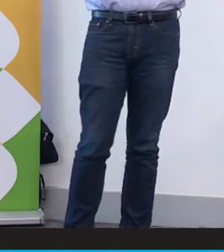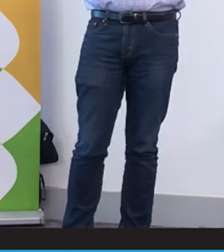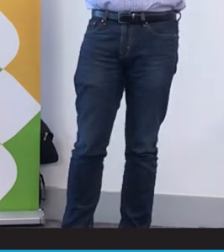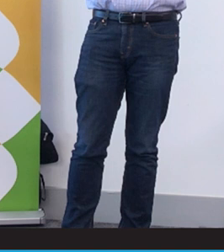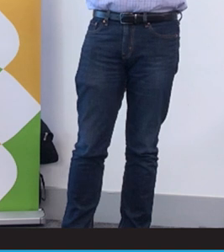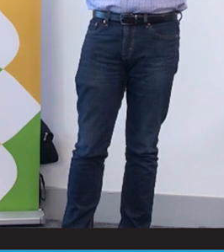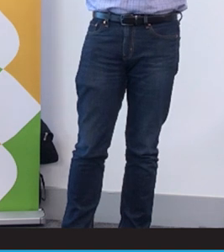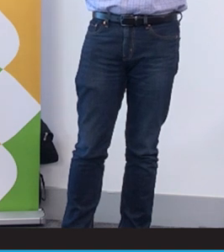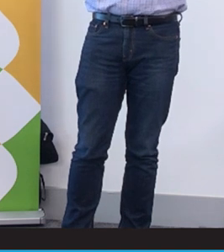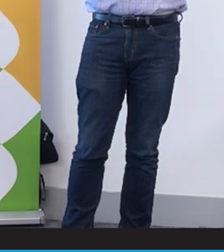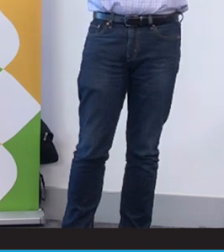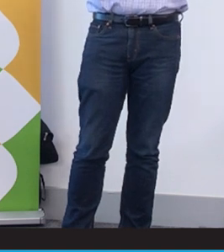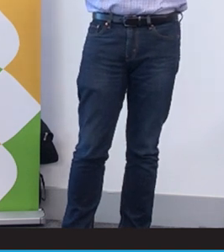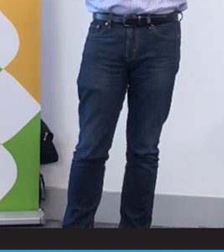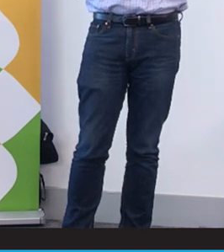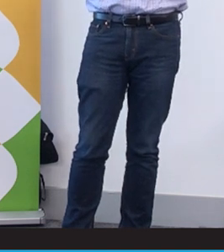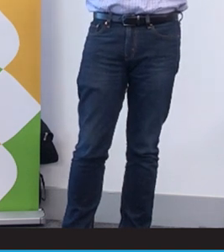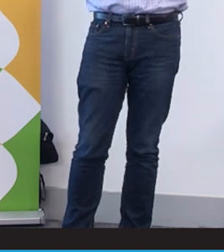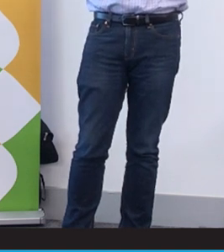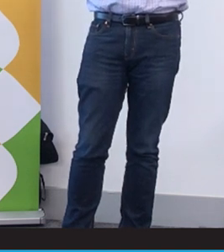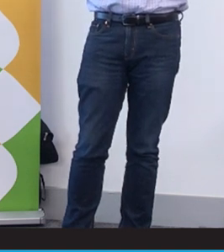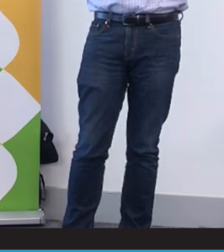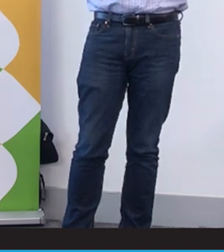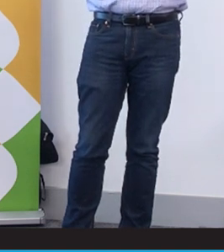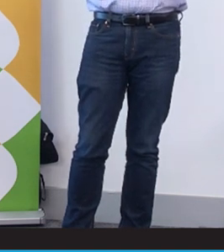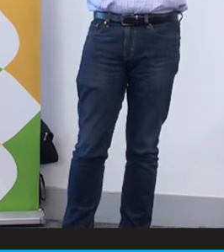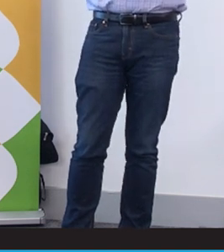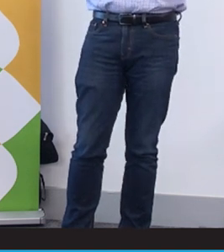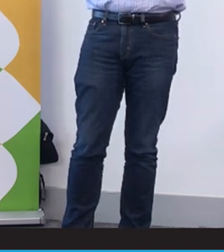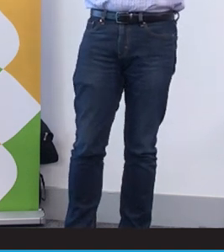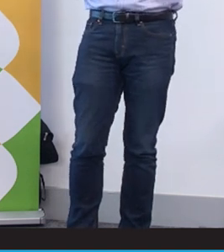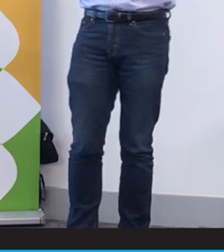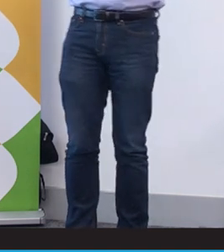are on our website and I can tell you about them later. The first is the value of Australia for